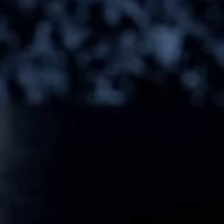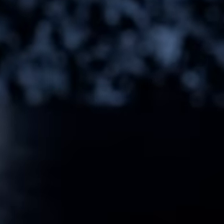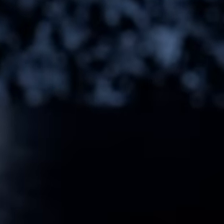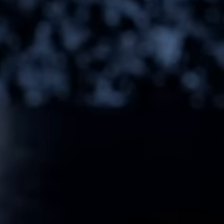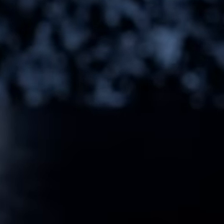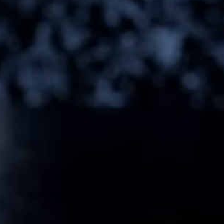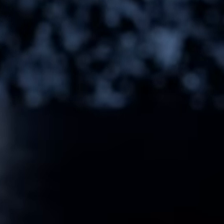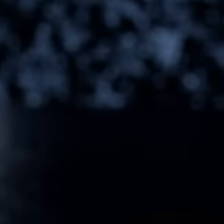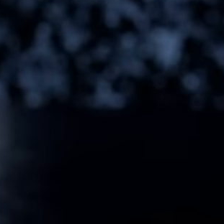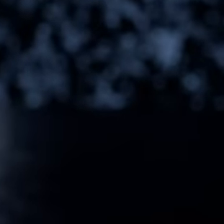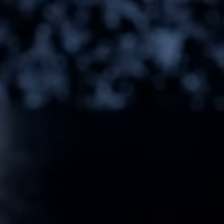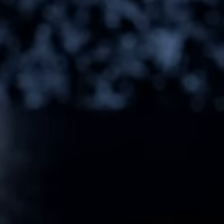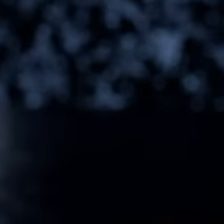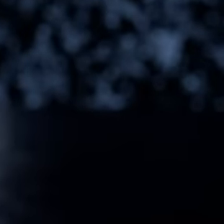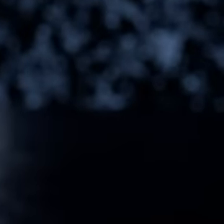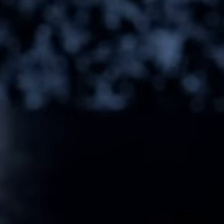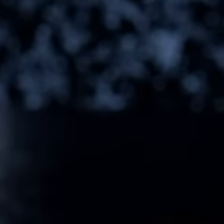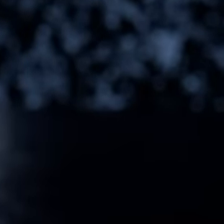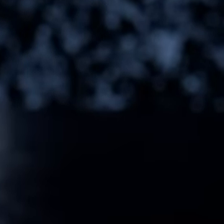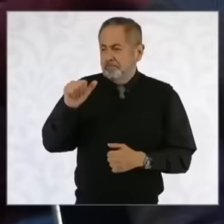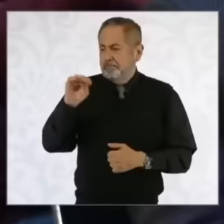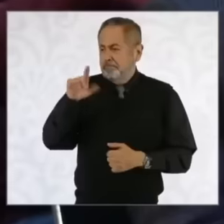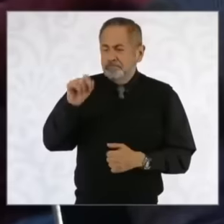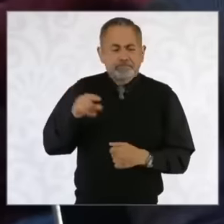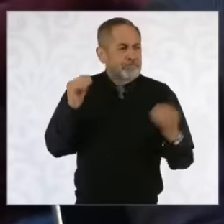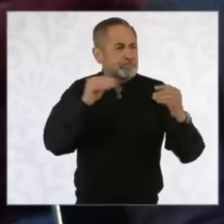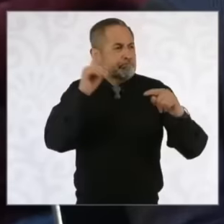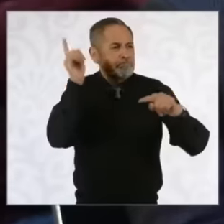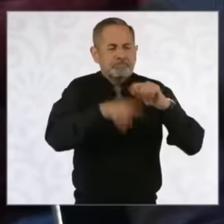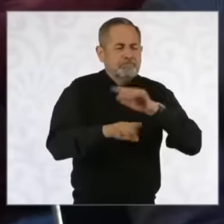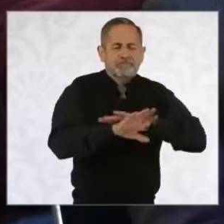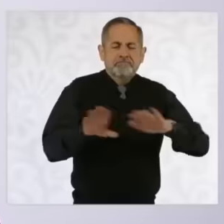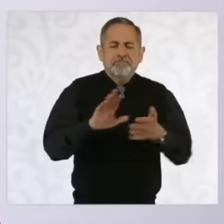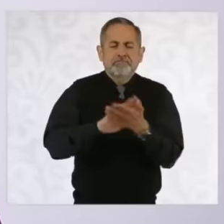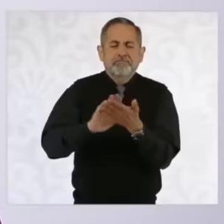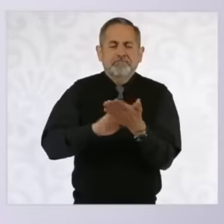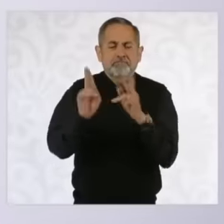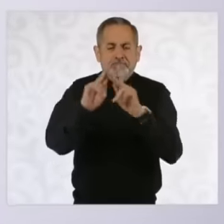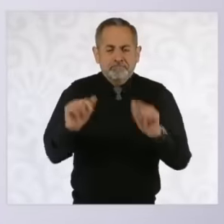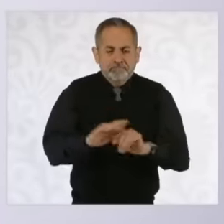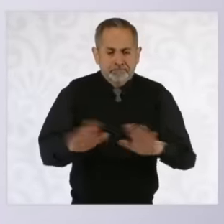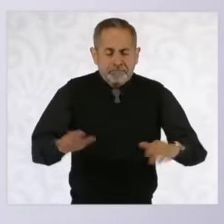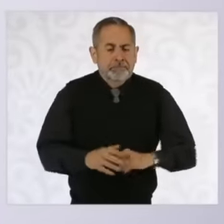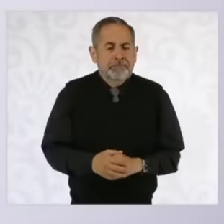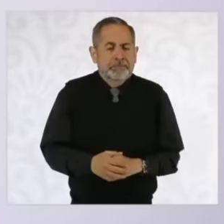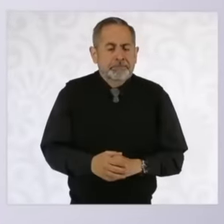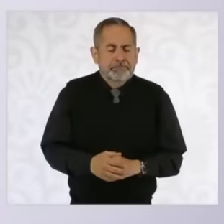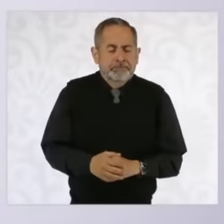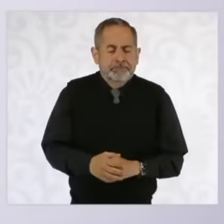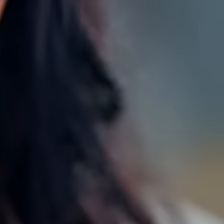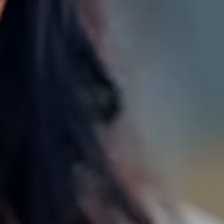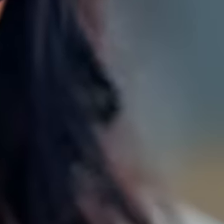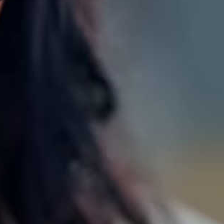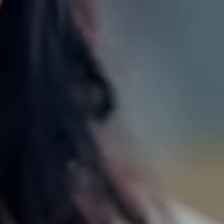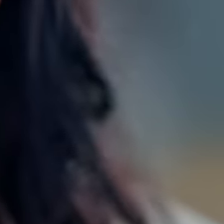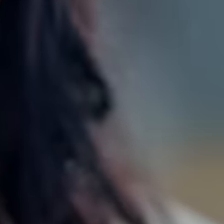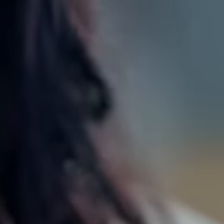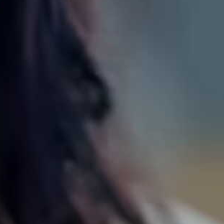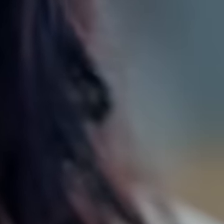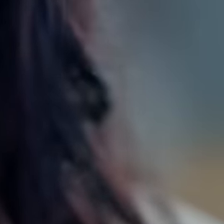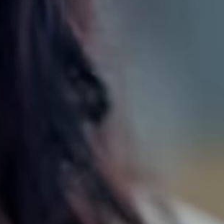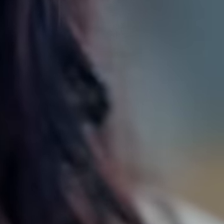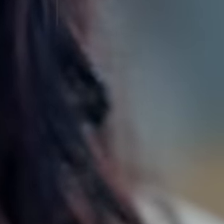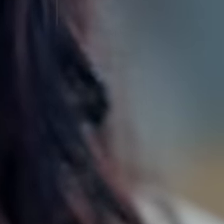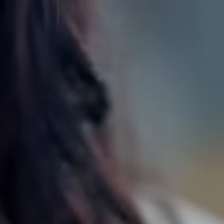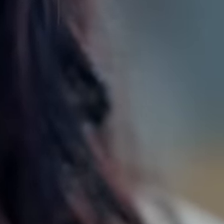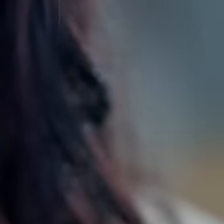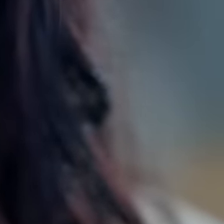former President Amlo had with this firm. What information are we going to soon add to the National energy plan